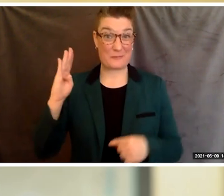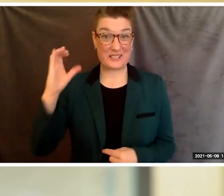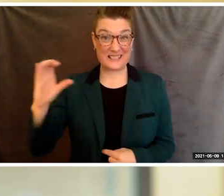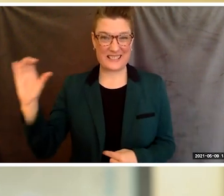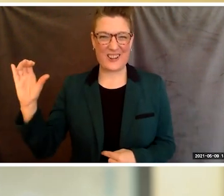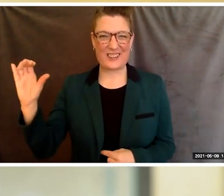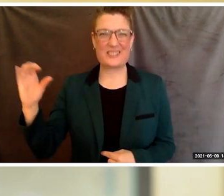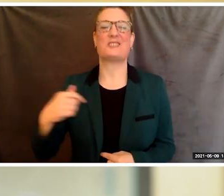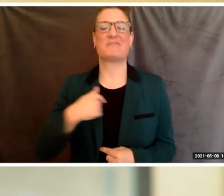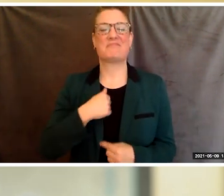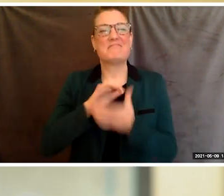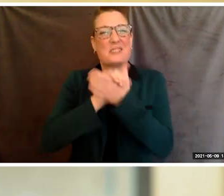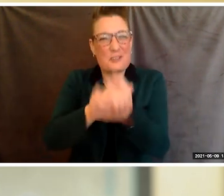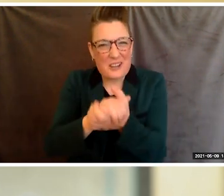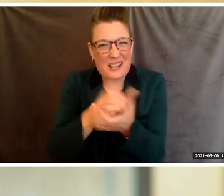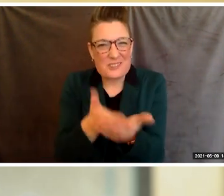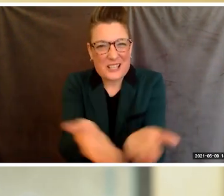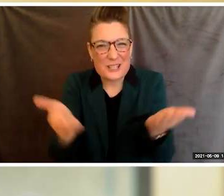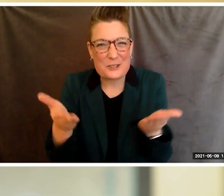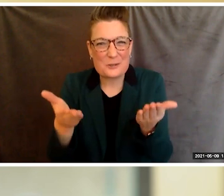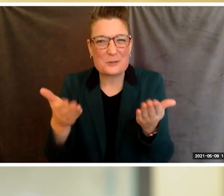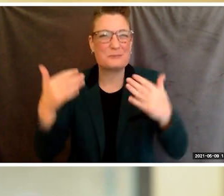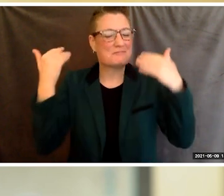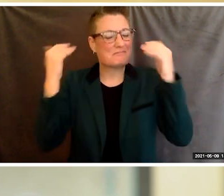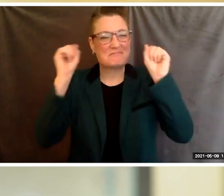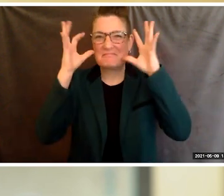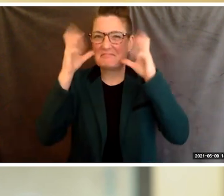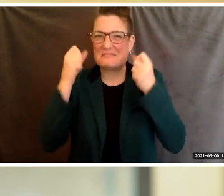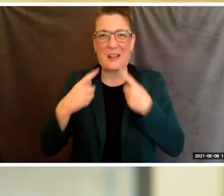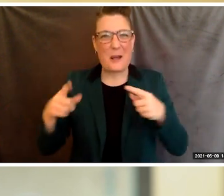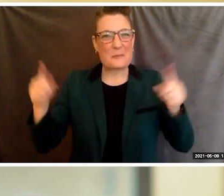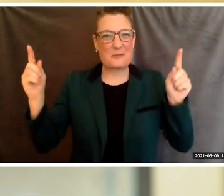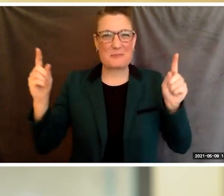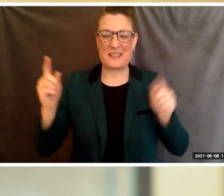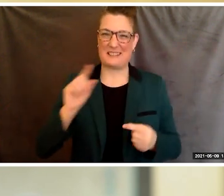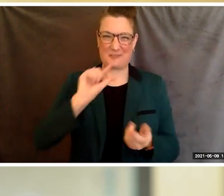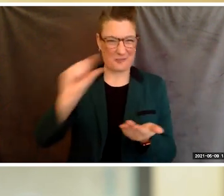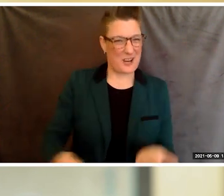I congratulate you on this momentous accomplishment of your graduation.